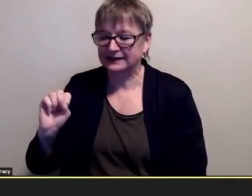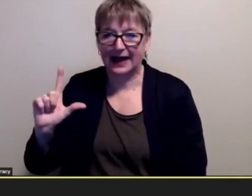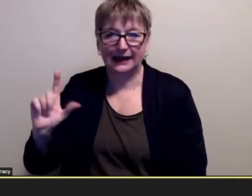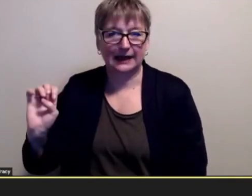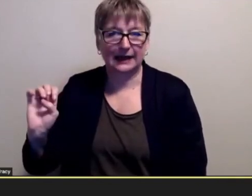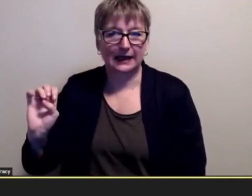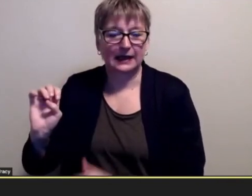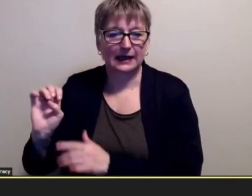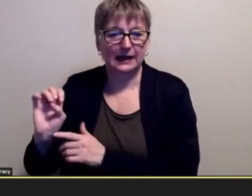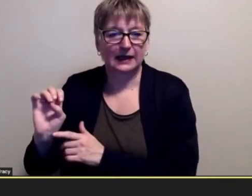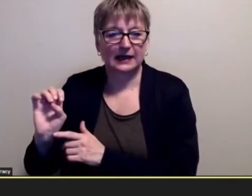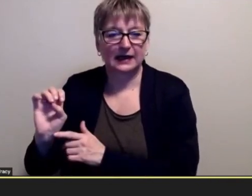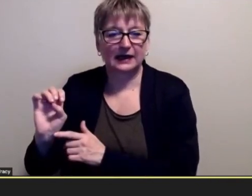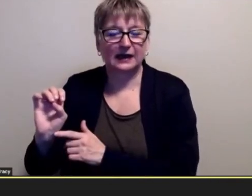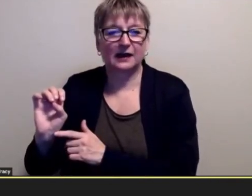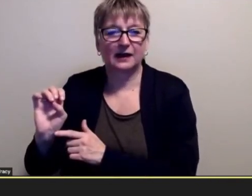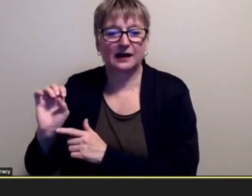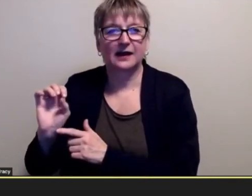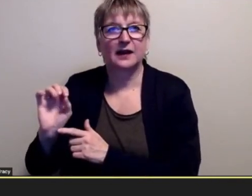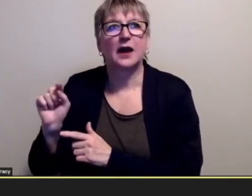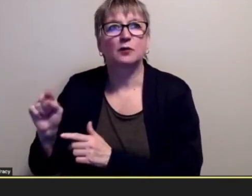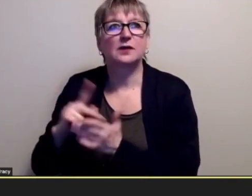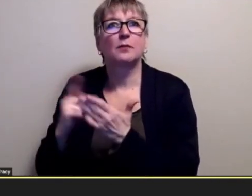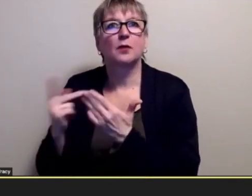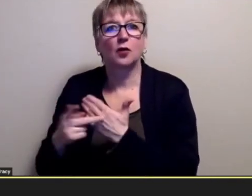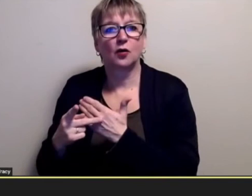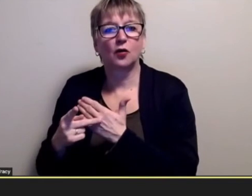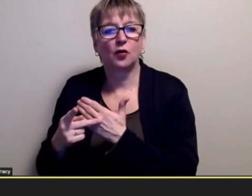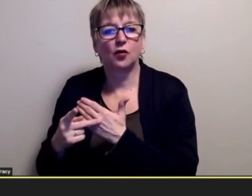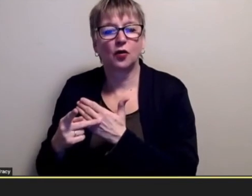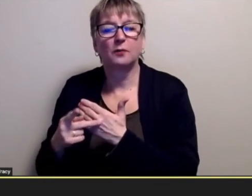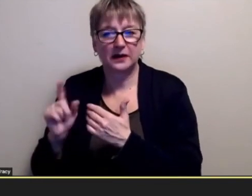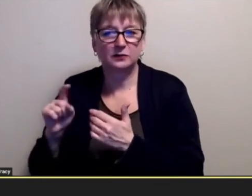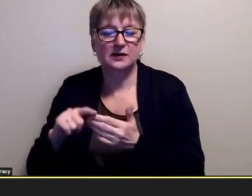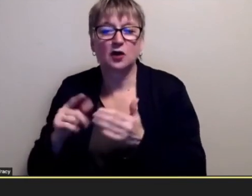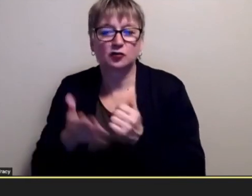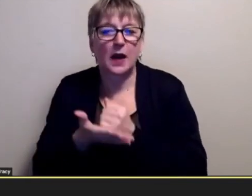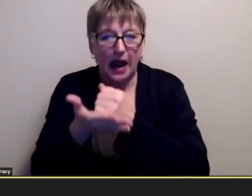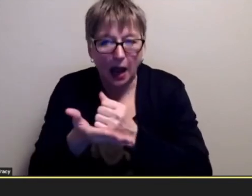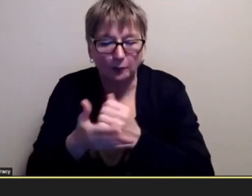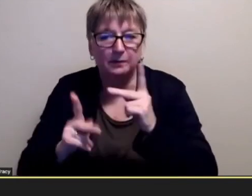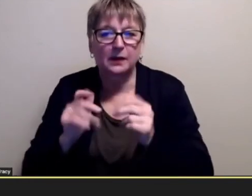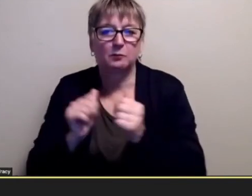like like it it was a program that detained people was learning disabilities how to be independent so